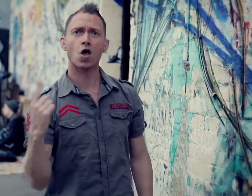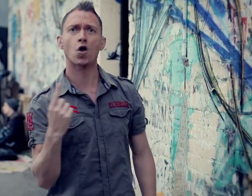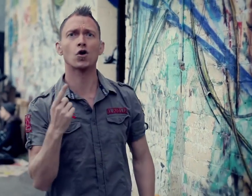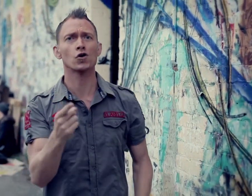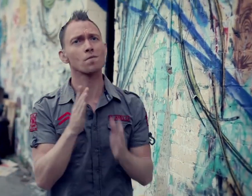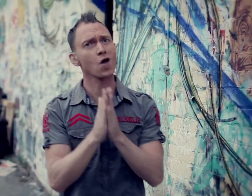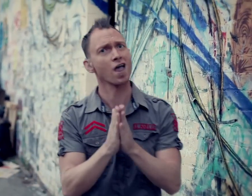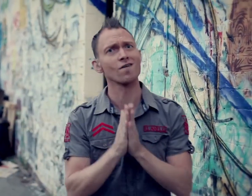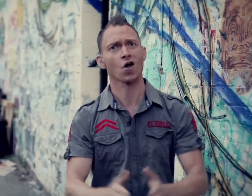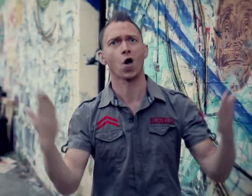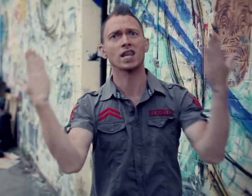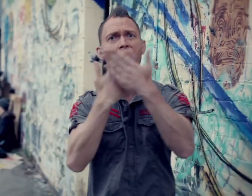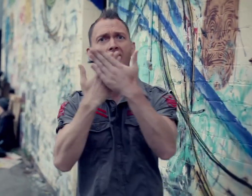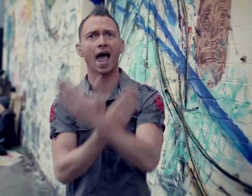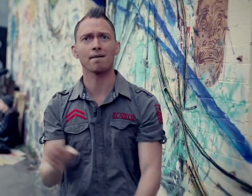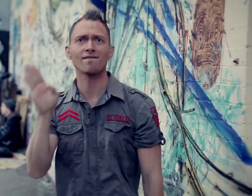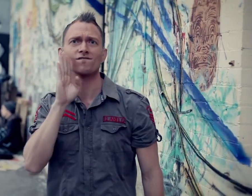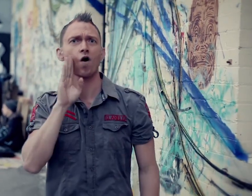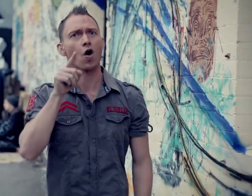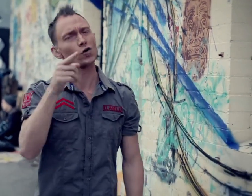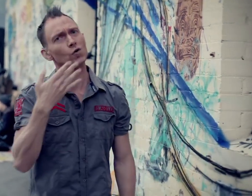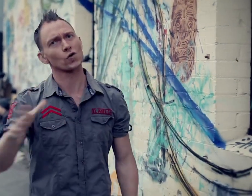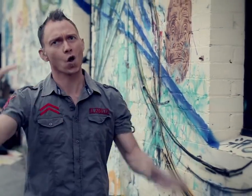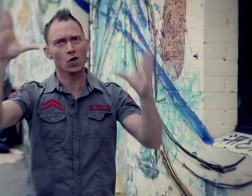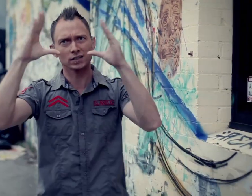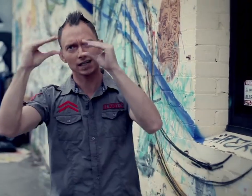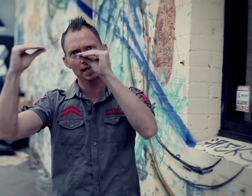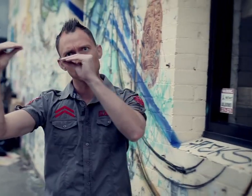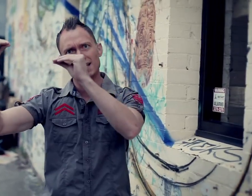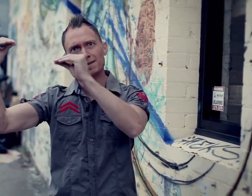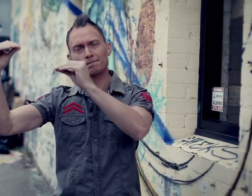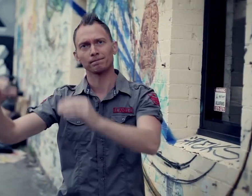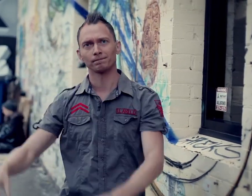Who do you pray for at night Before you go to sleep?